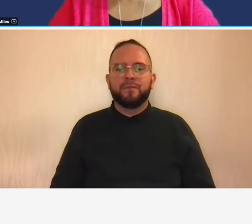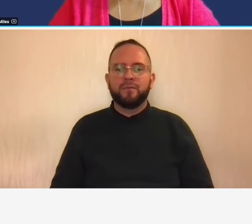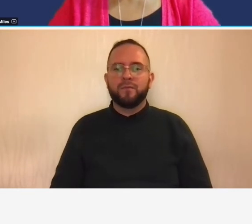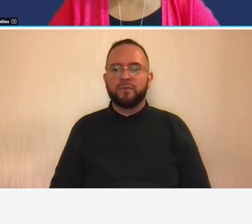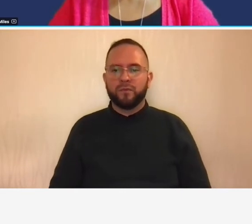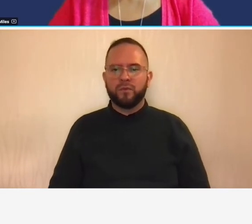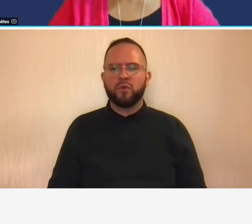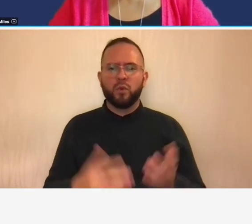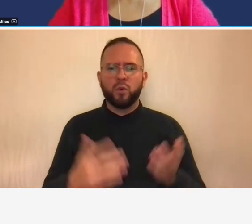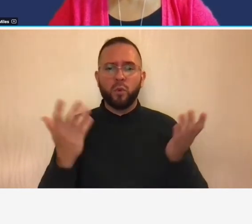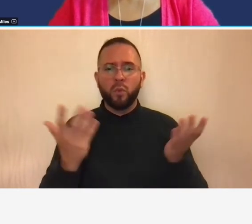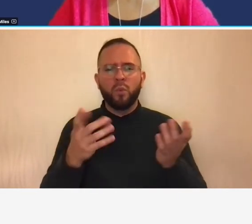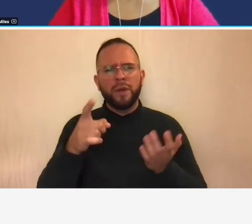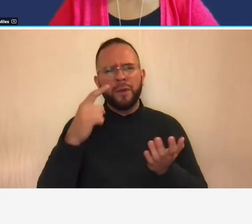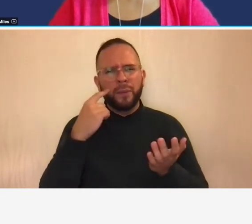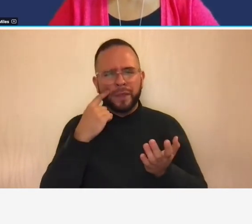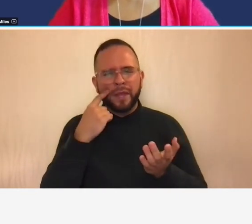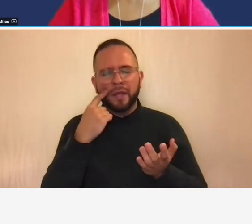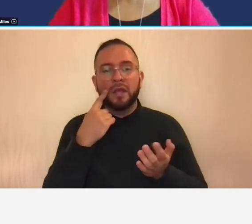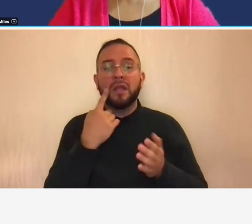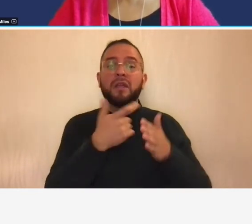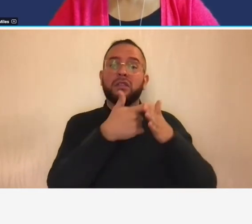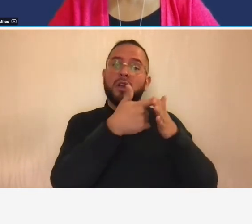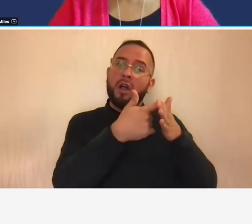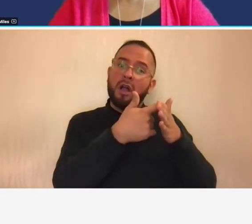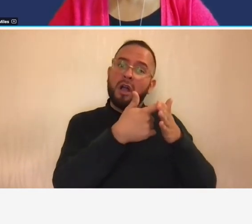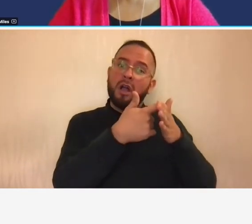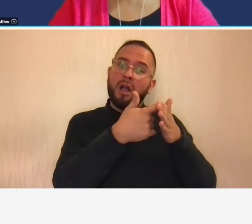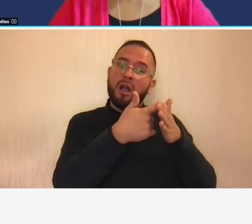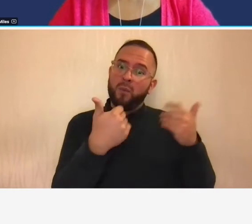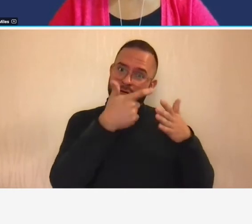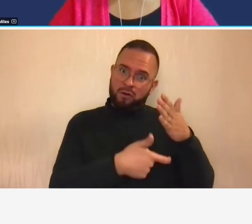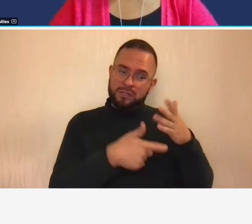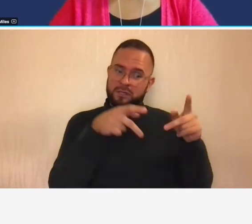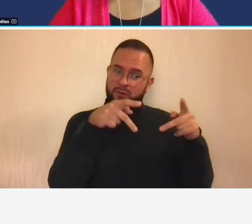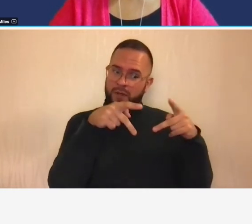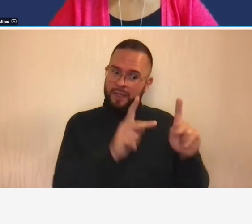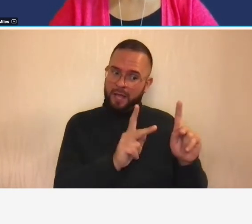what what do you think about this are there costs that are allowable under the contract that can be